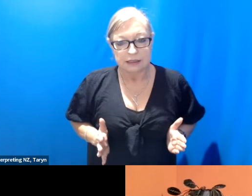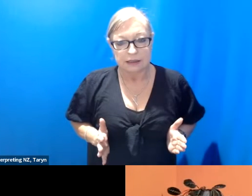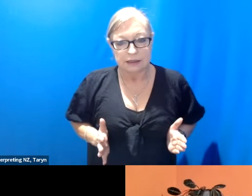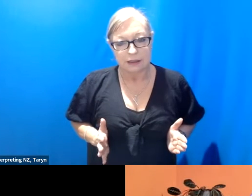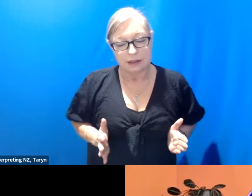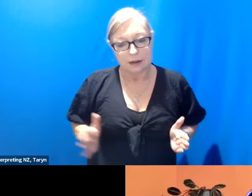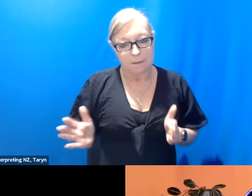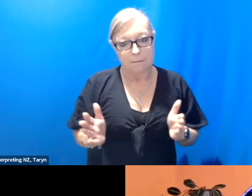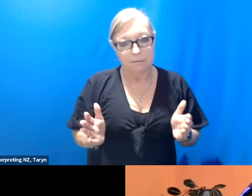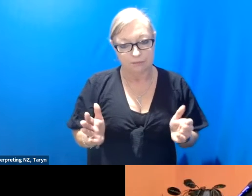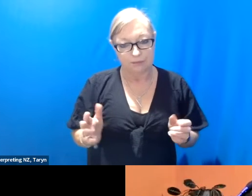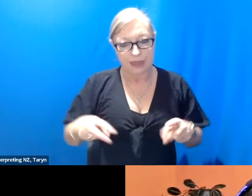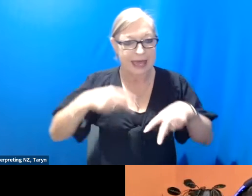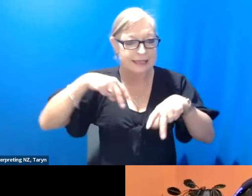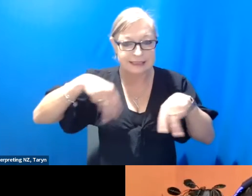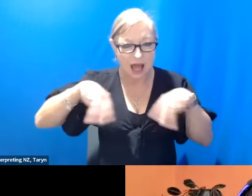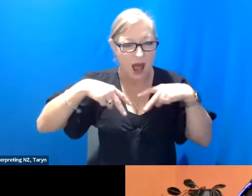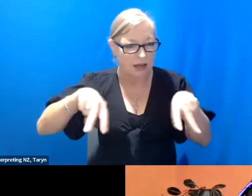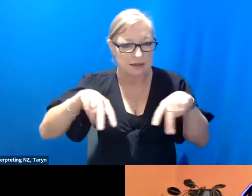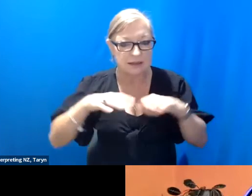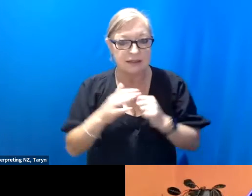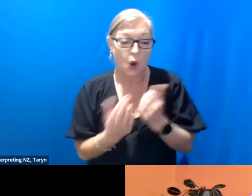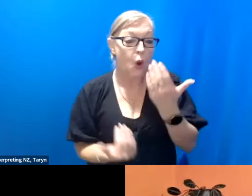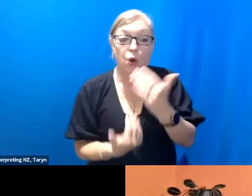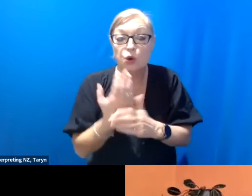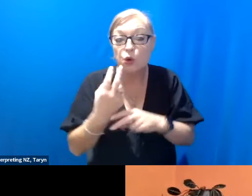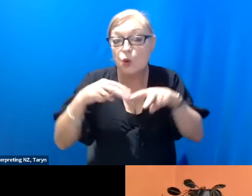that was sort of, in theory, sort of pushing against those things still became very